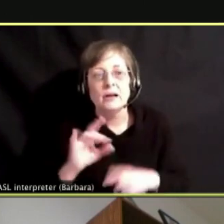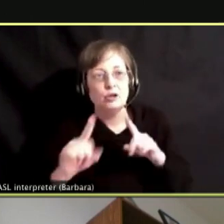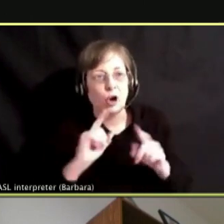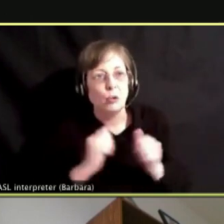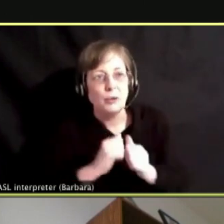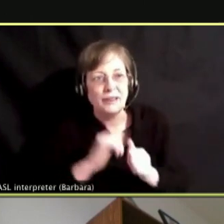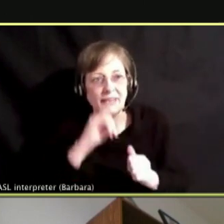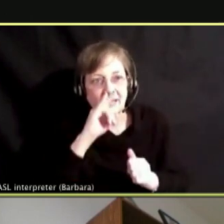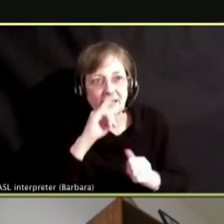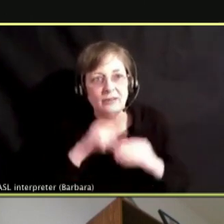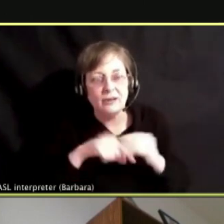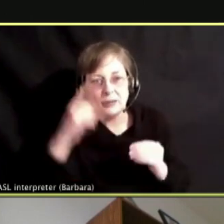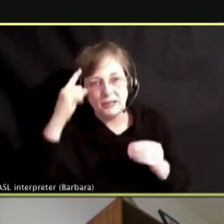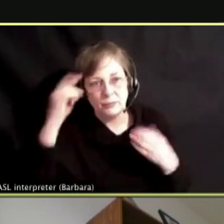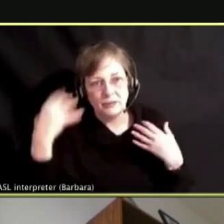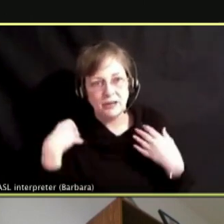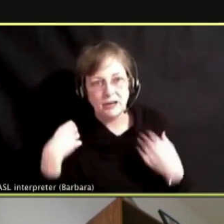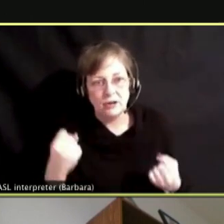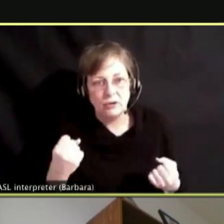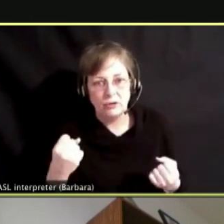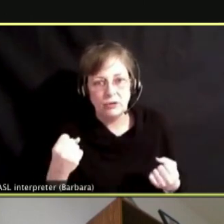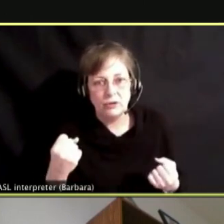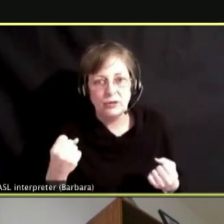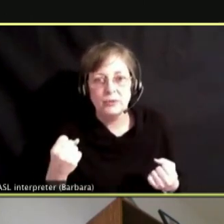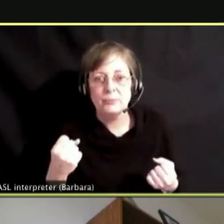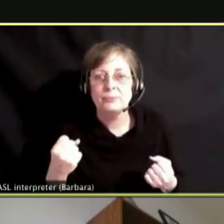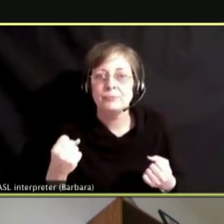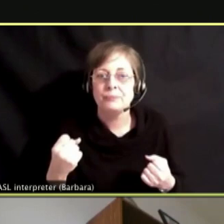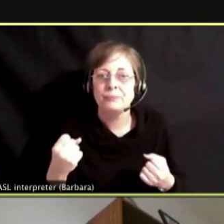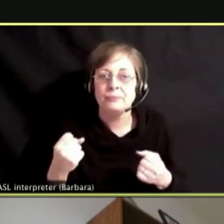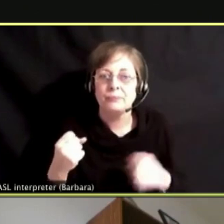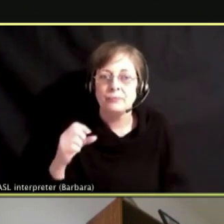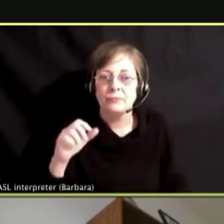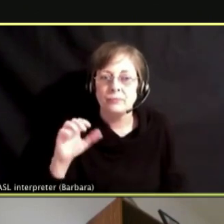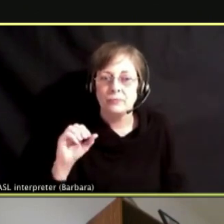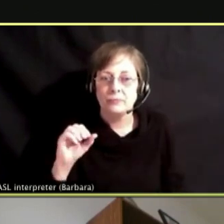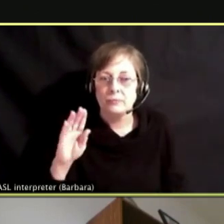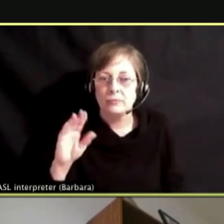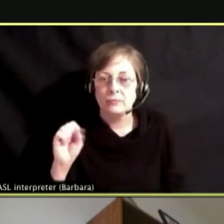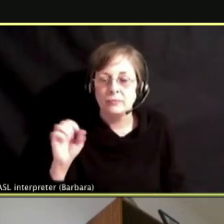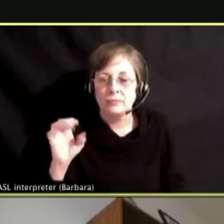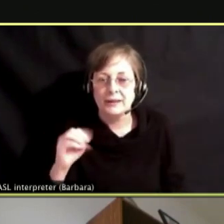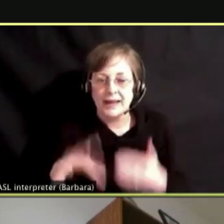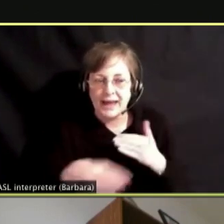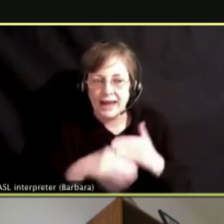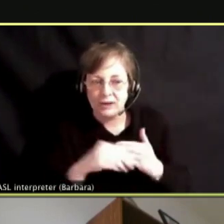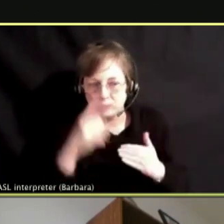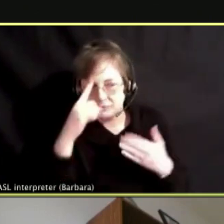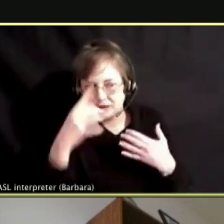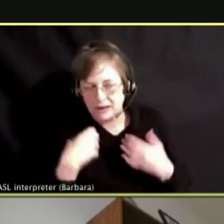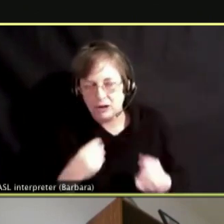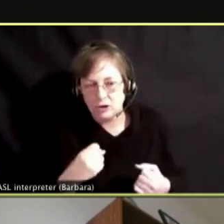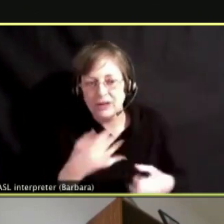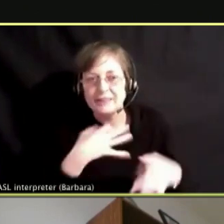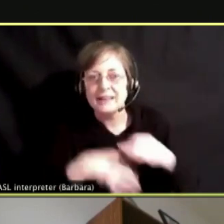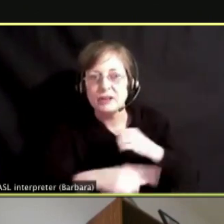AND ALSO INSTEAD OF DISCIPLINARY ACTIONS, AND BY GROUNDING THEM WERE TAKING AWAY THEIR